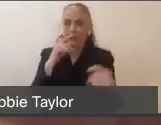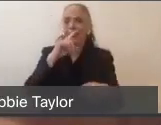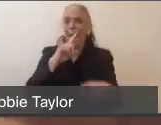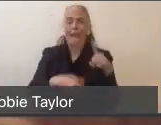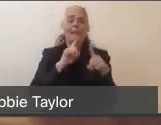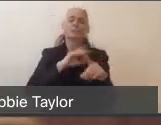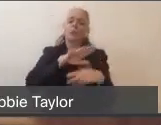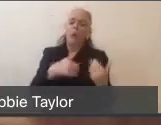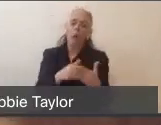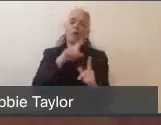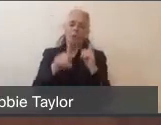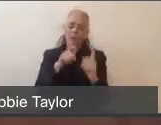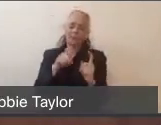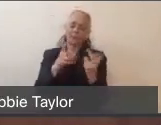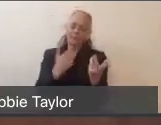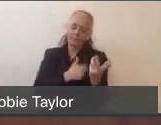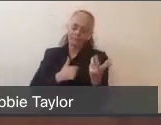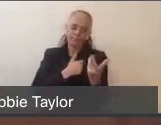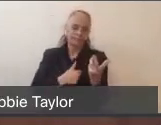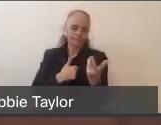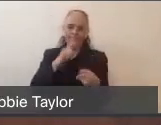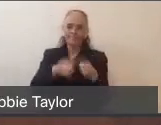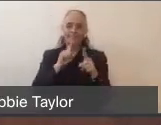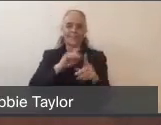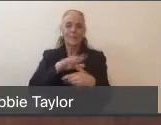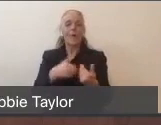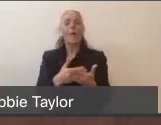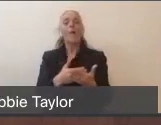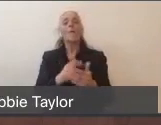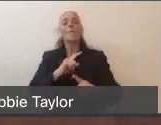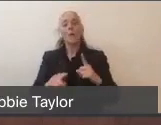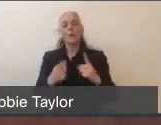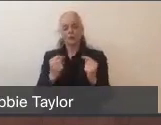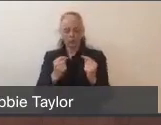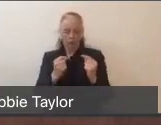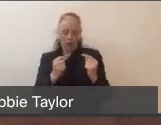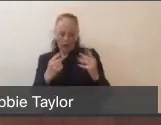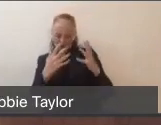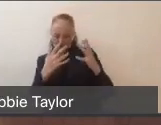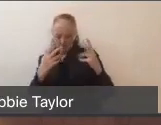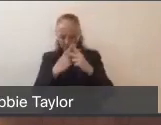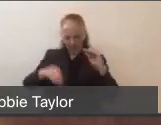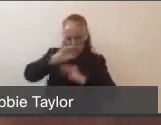and so we apologize in advance for that, but we have tried to group them by theme, and we hope to knock out as many as we can.